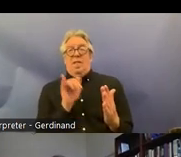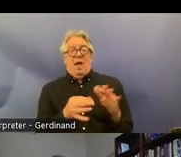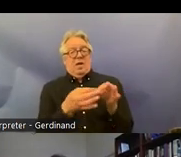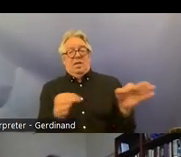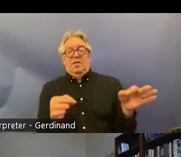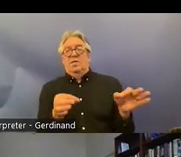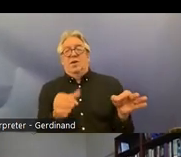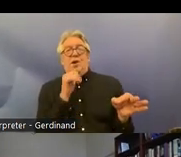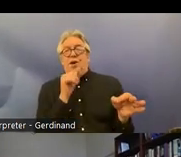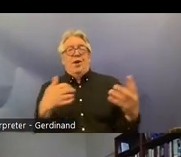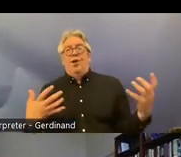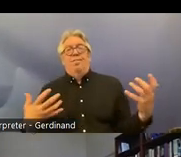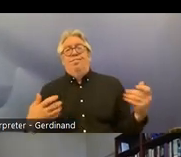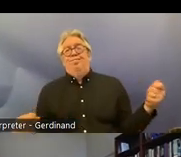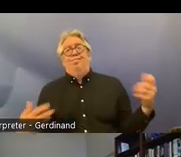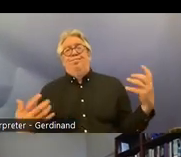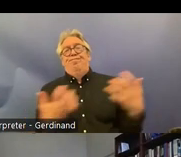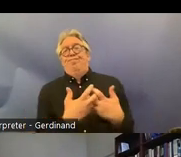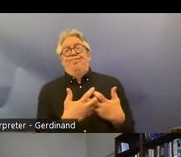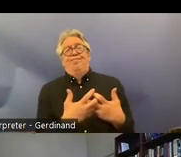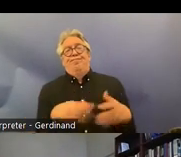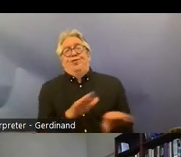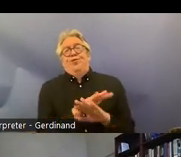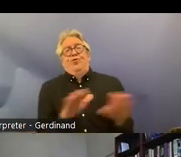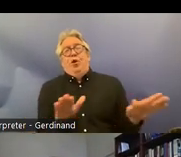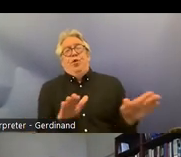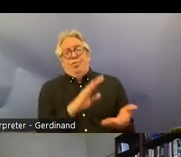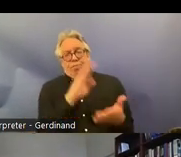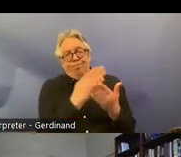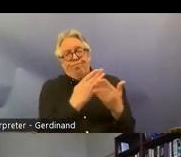compatible with the crpd apart from that we find that there